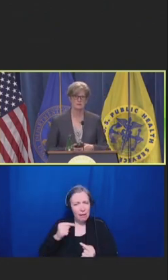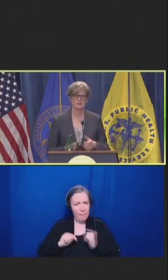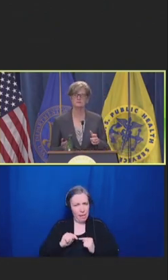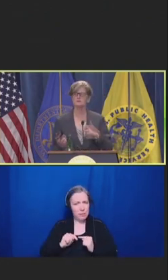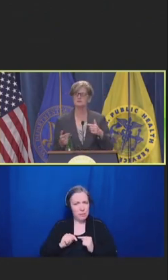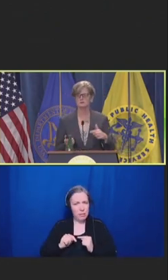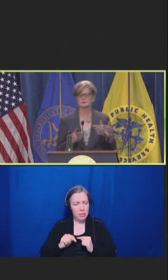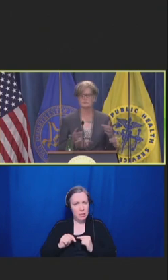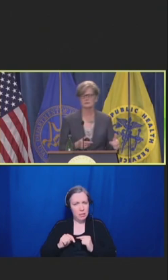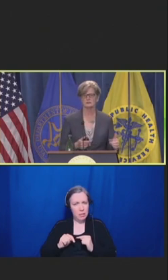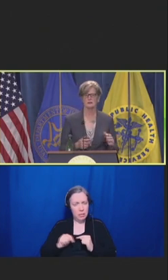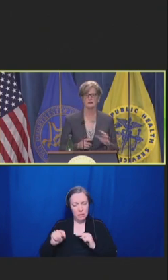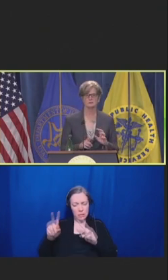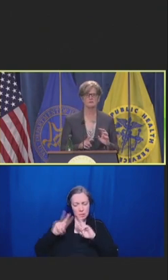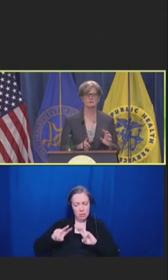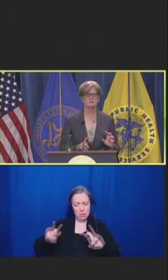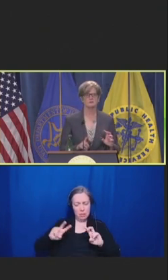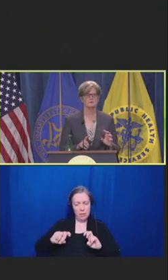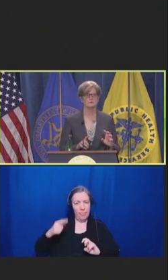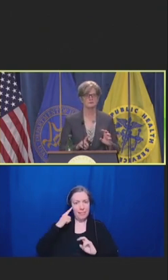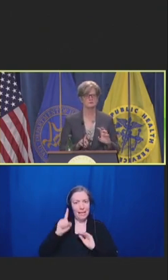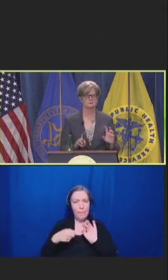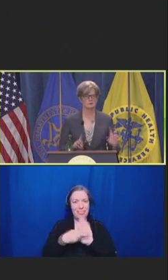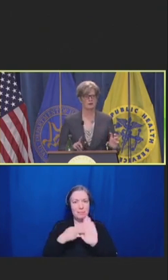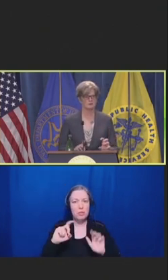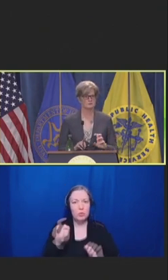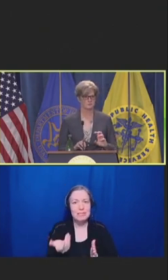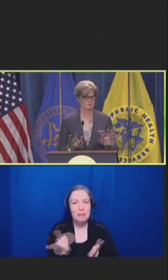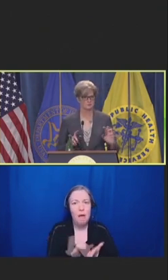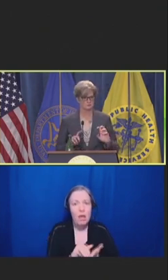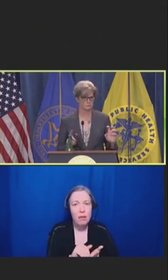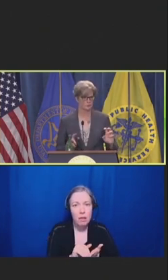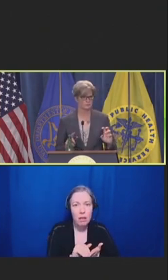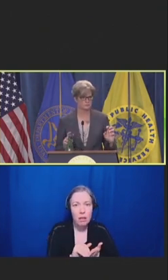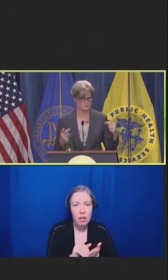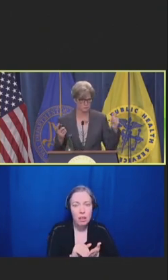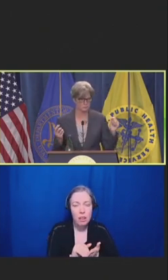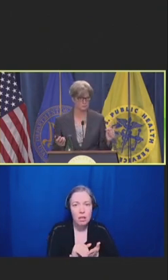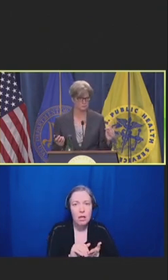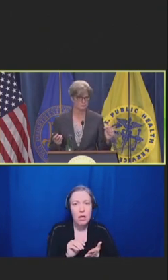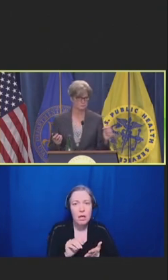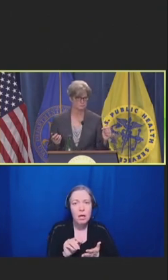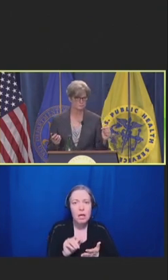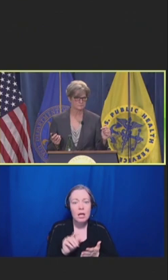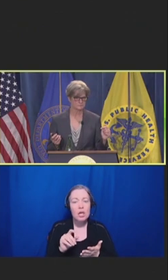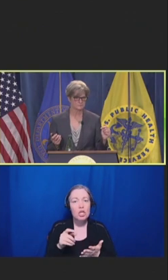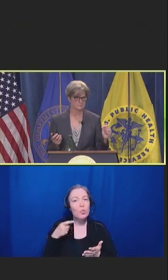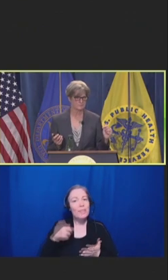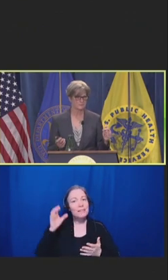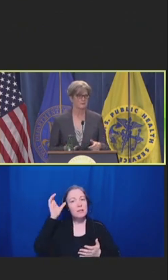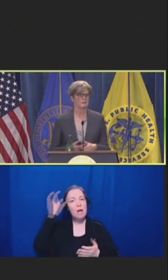And so, he started thinking about this concept of more of a soul wound.